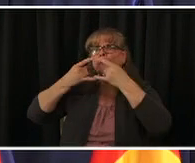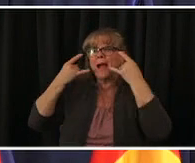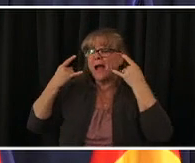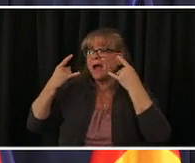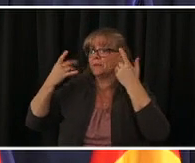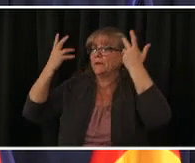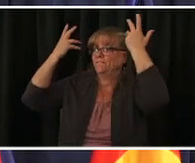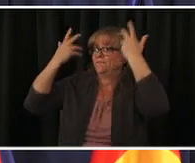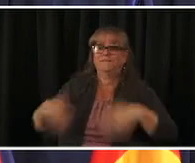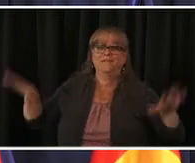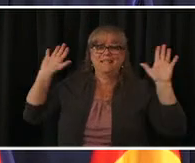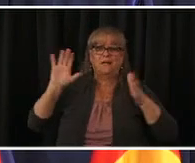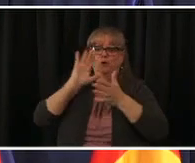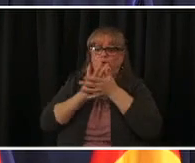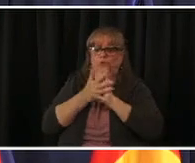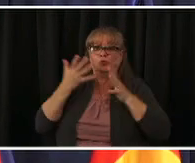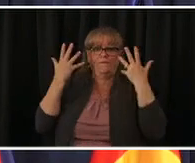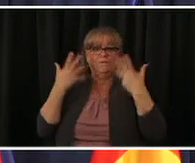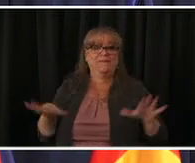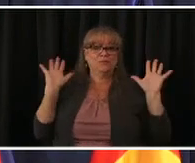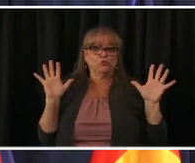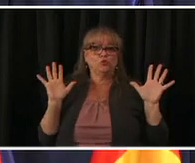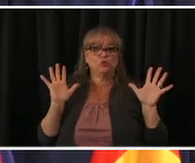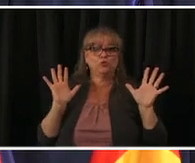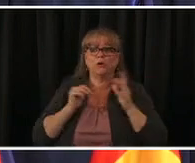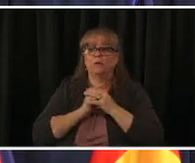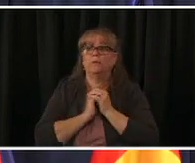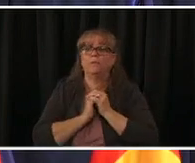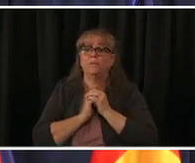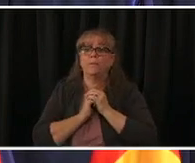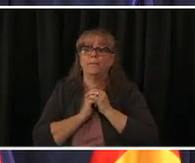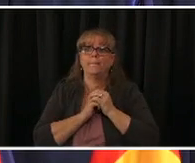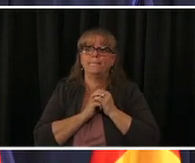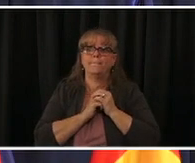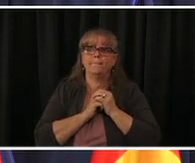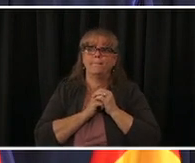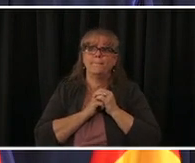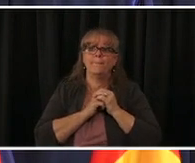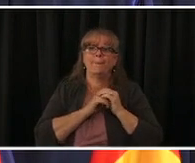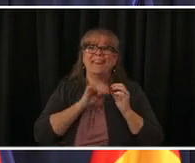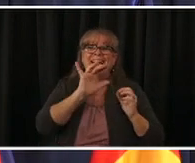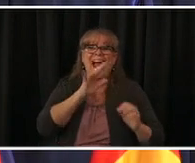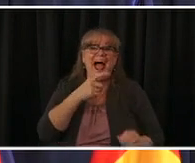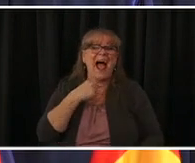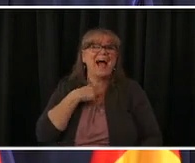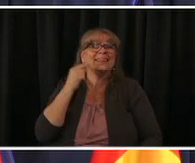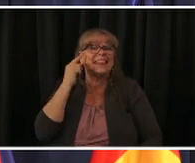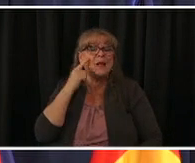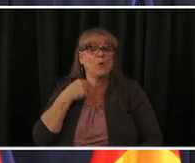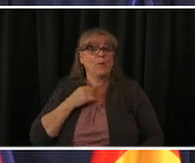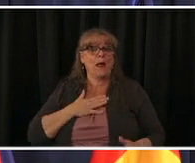well we've uh so i think what we are what we're doing is um finding a way to make sure that the